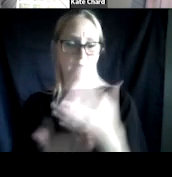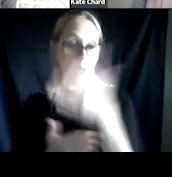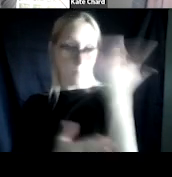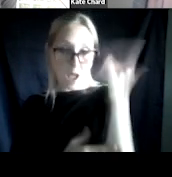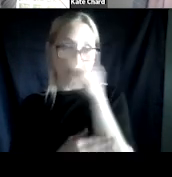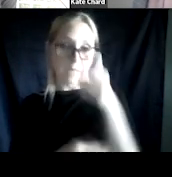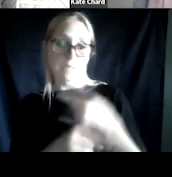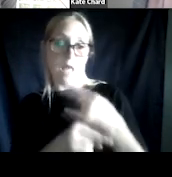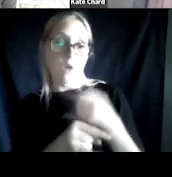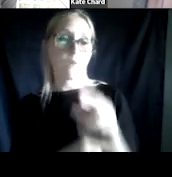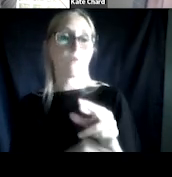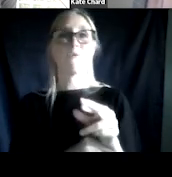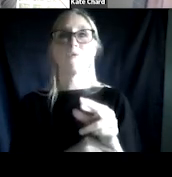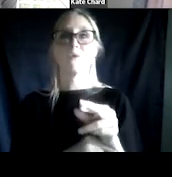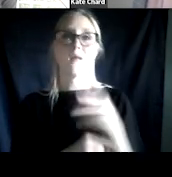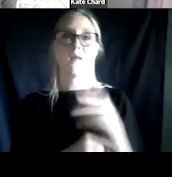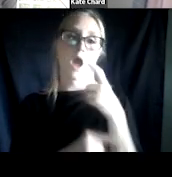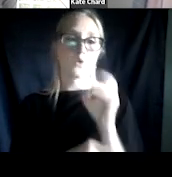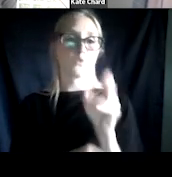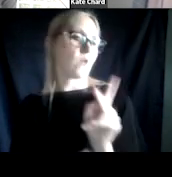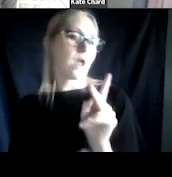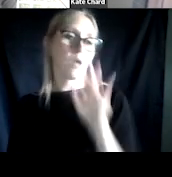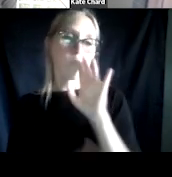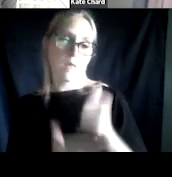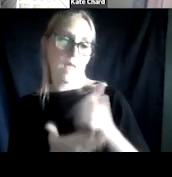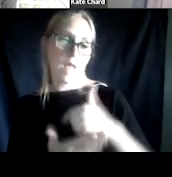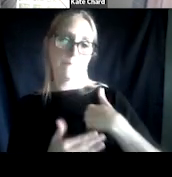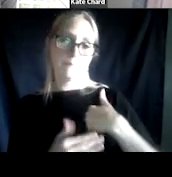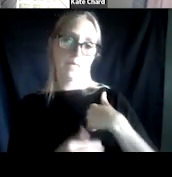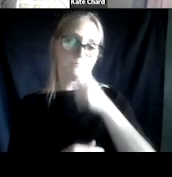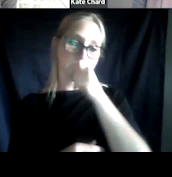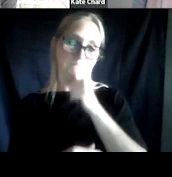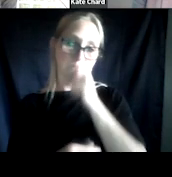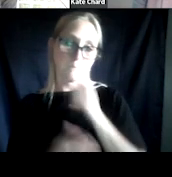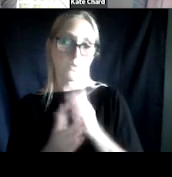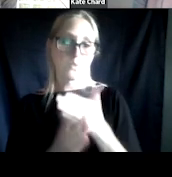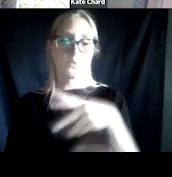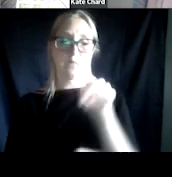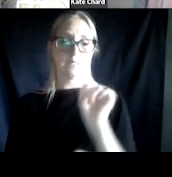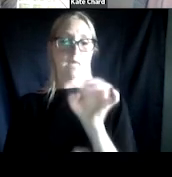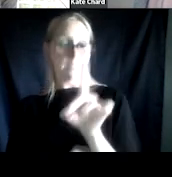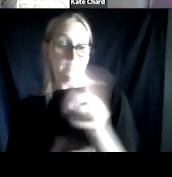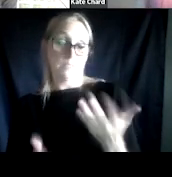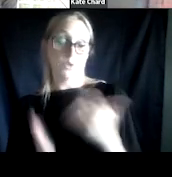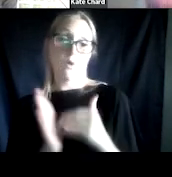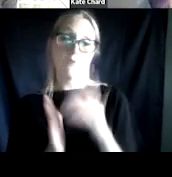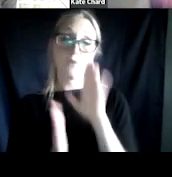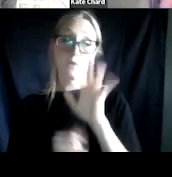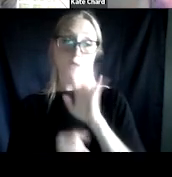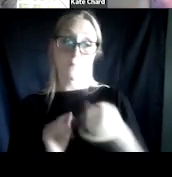or the crack helps me handle the PTSD. And so often what they'll talk about is that the substances they're using